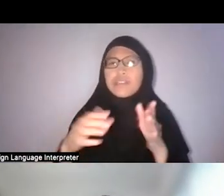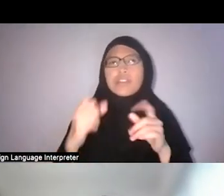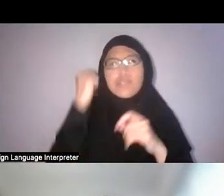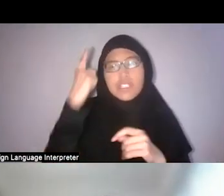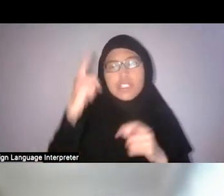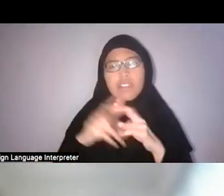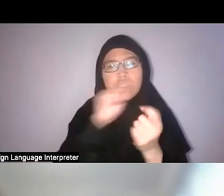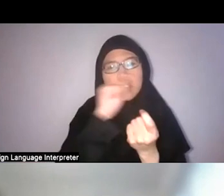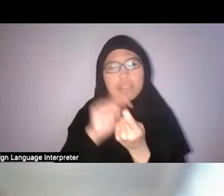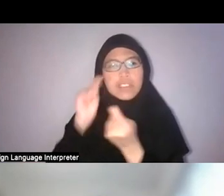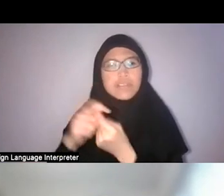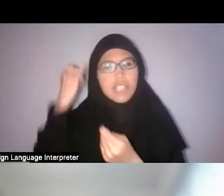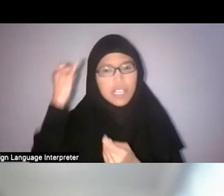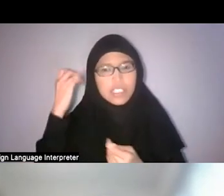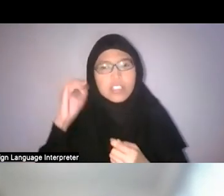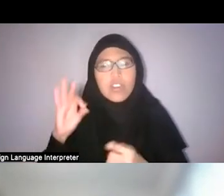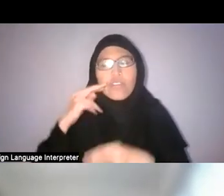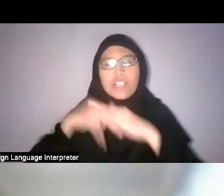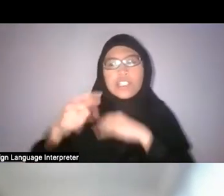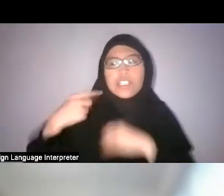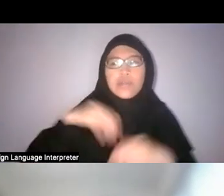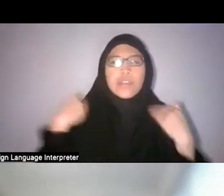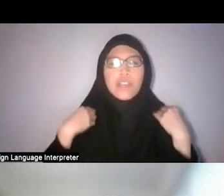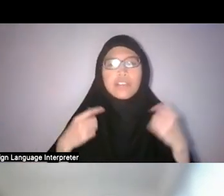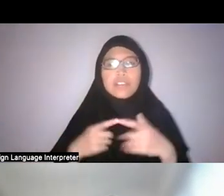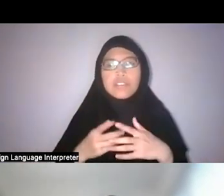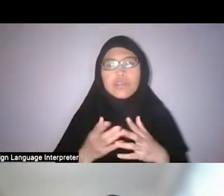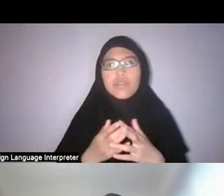ideas of nature we have through our iteration of the garden city.